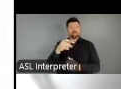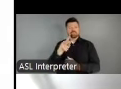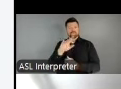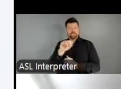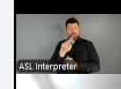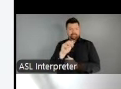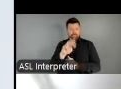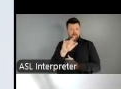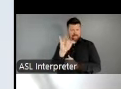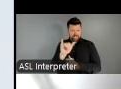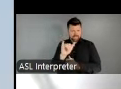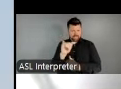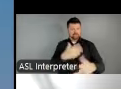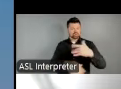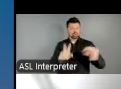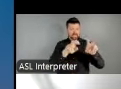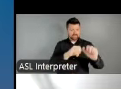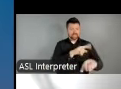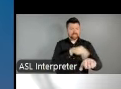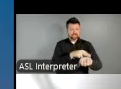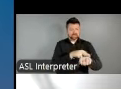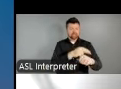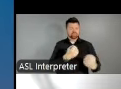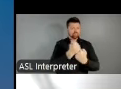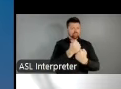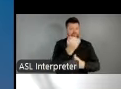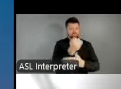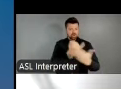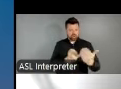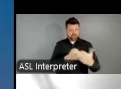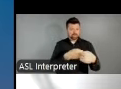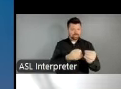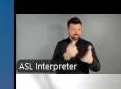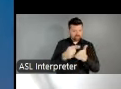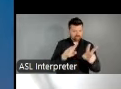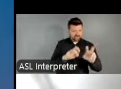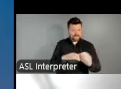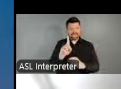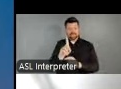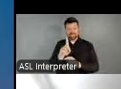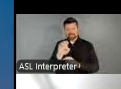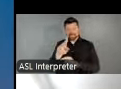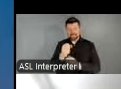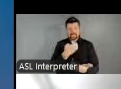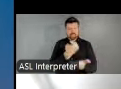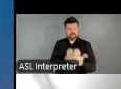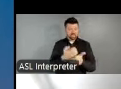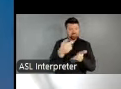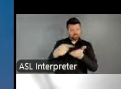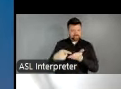be moderated by Randy Engstrom, former Director of the Office of Arts and Culture of Seattle and